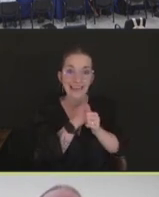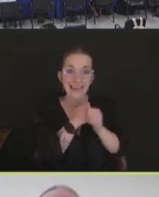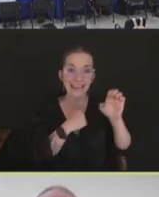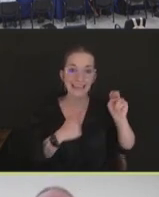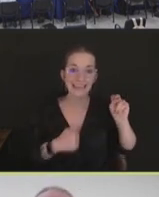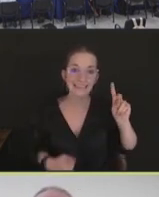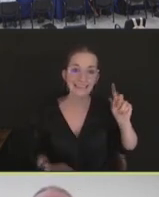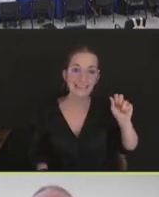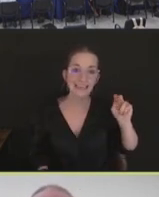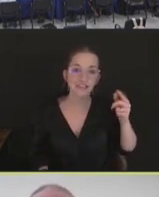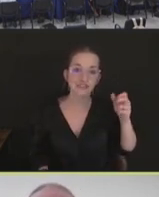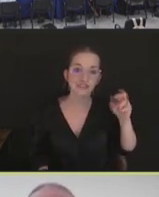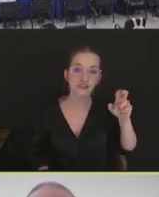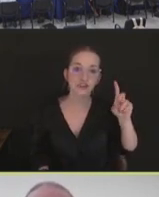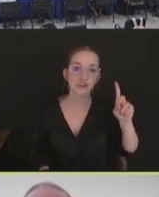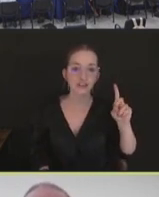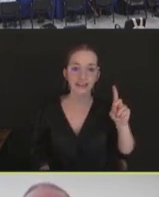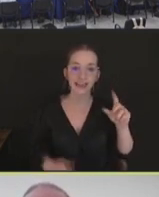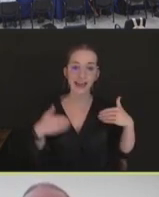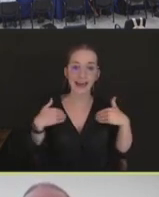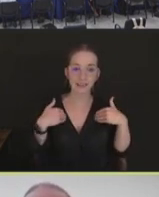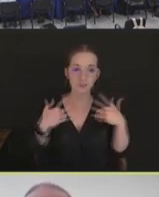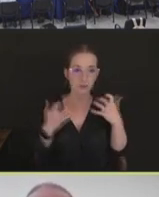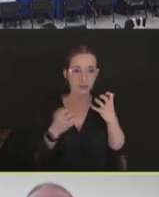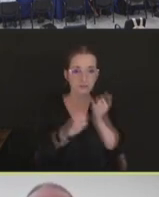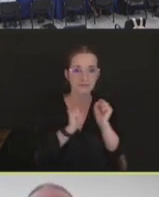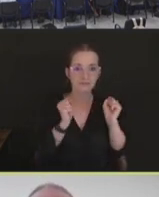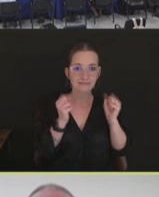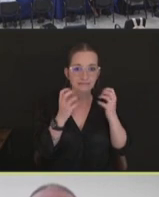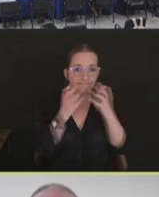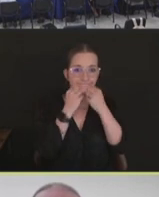et cetera, that are highly valuable, that also could be susceptible to the disease,